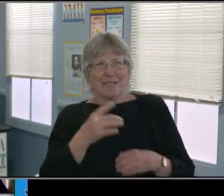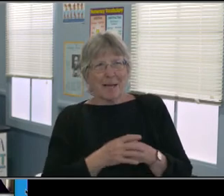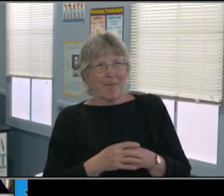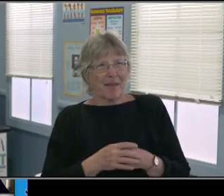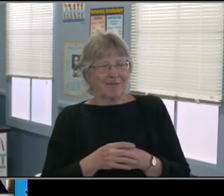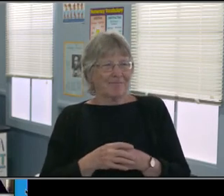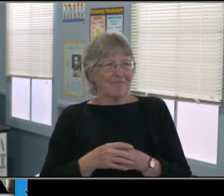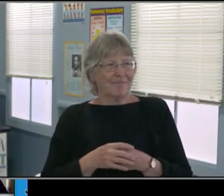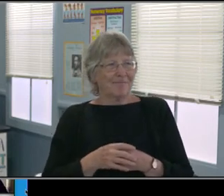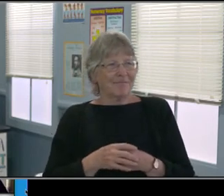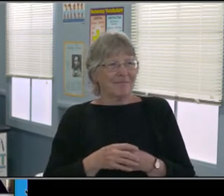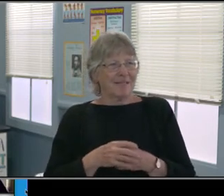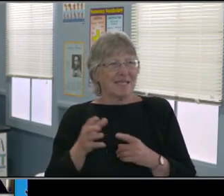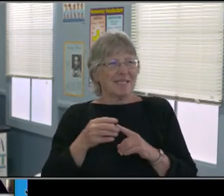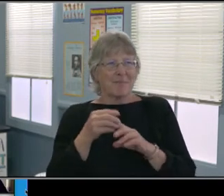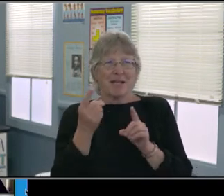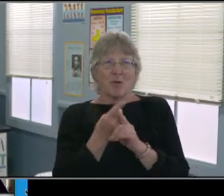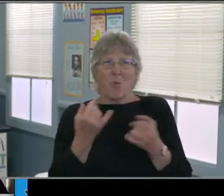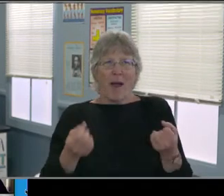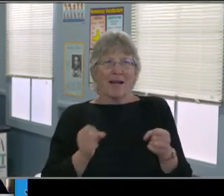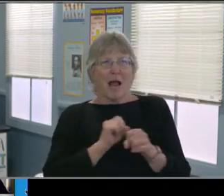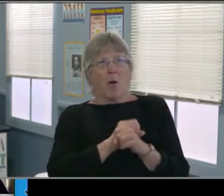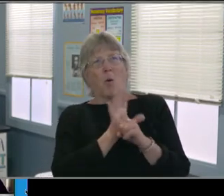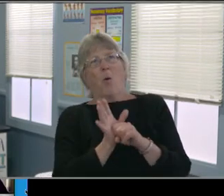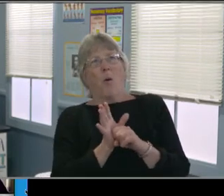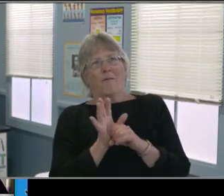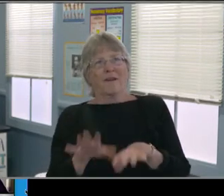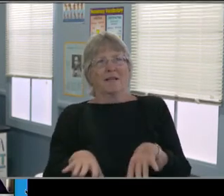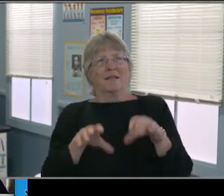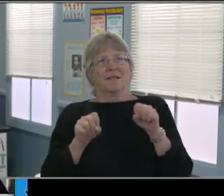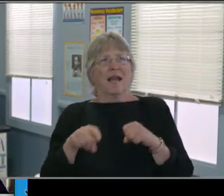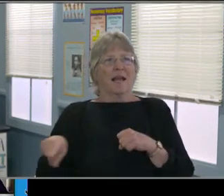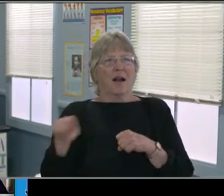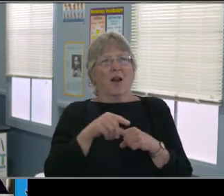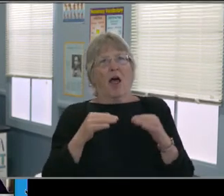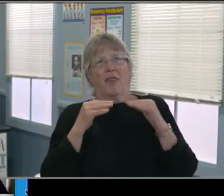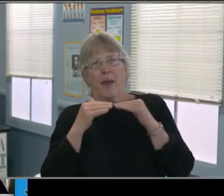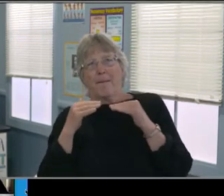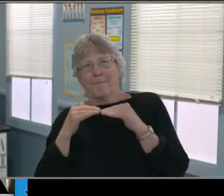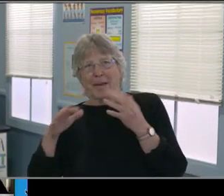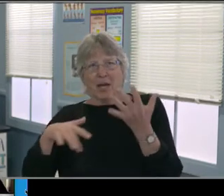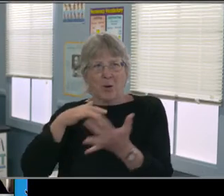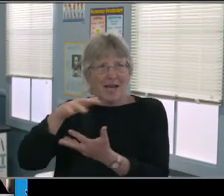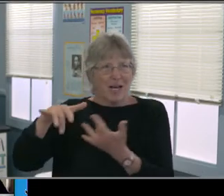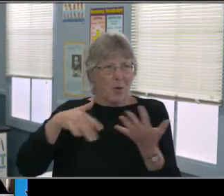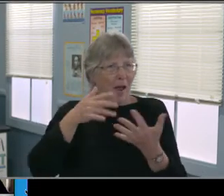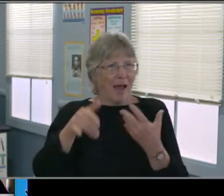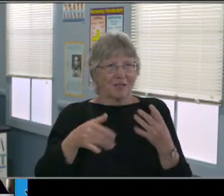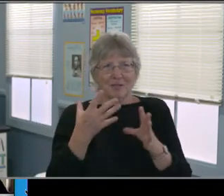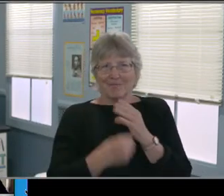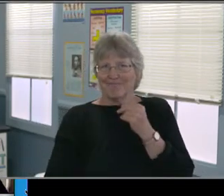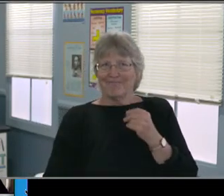If you will fill that out, that would be great. If anyone who has not filled out the attendance that would also be wonderful.